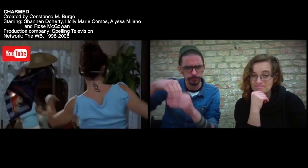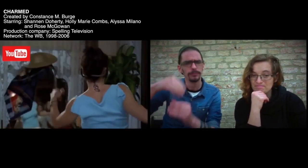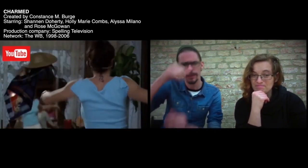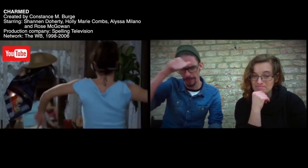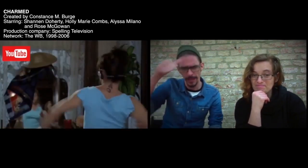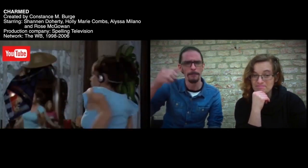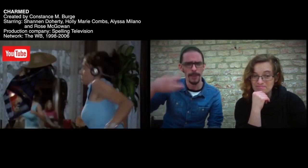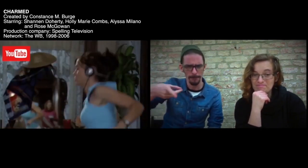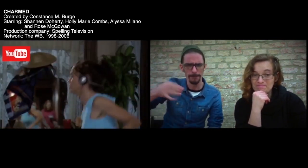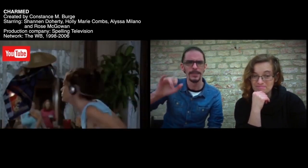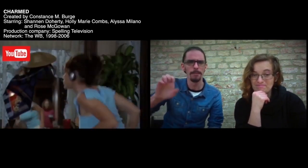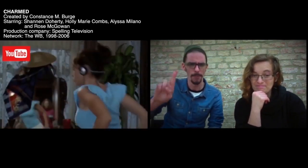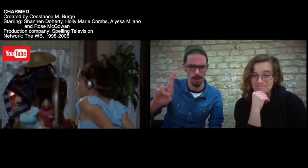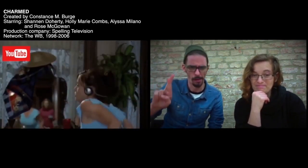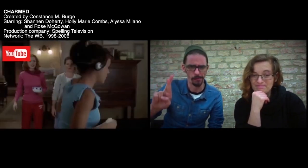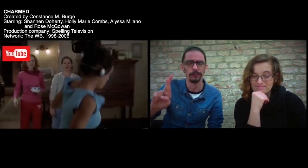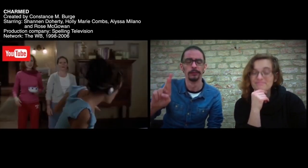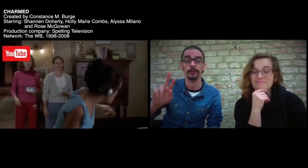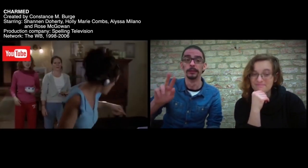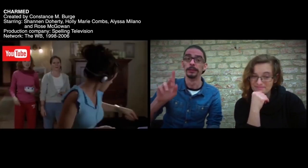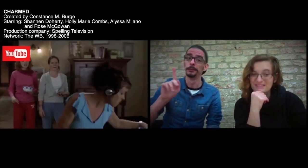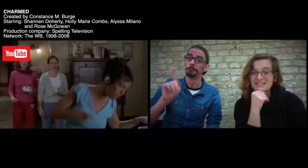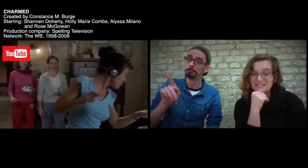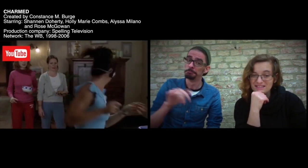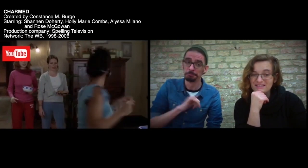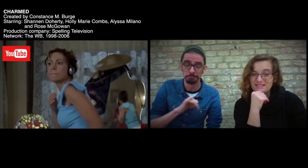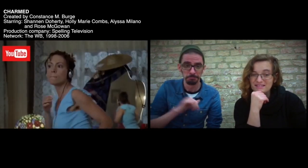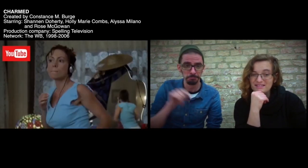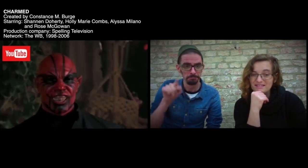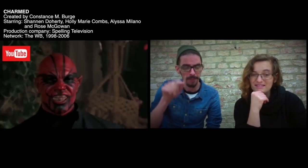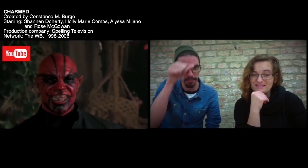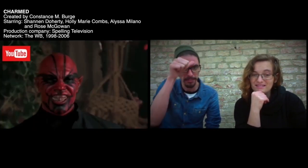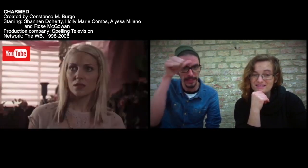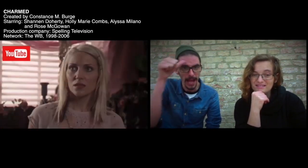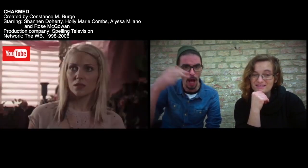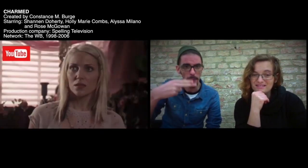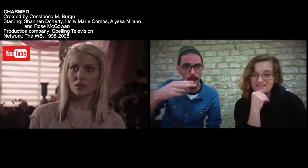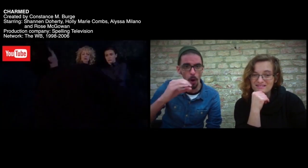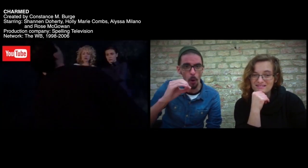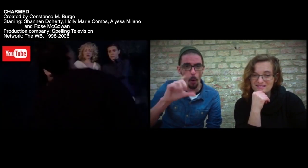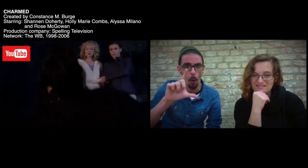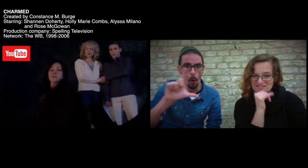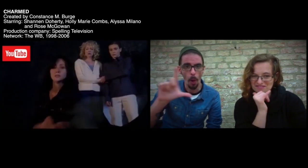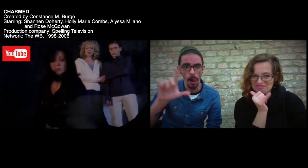She acts the part of Piper. The name "Holly Marie" is very interesting.